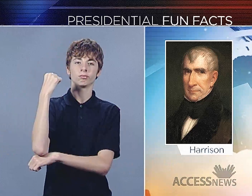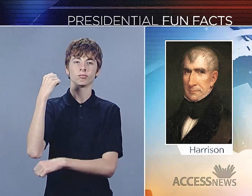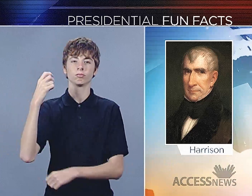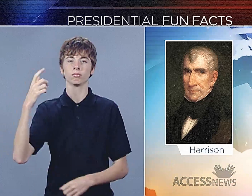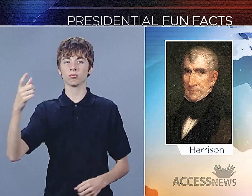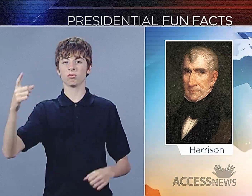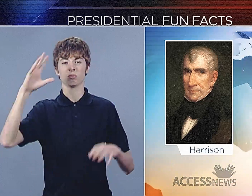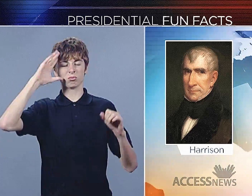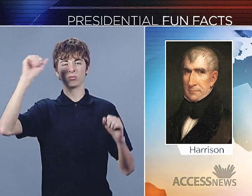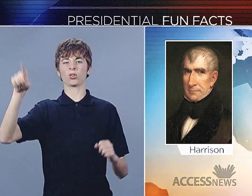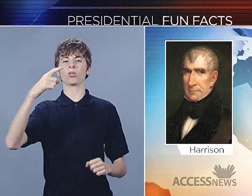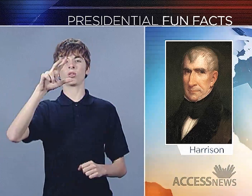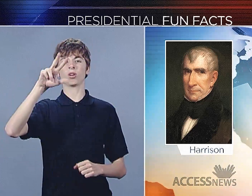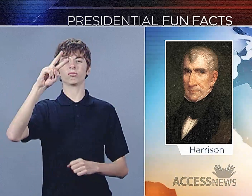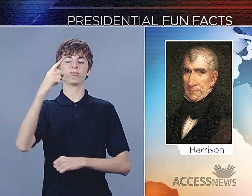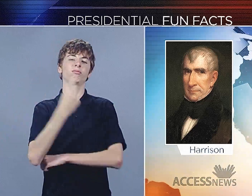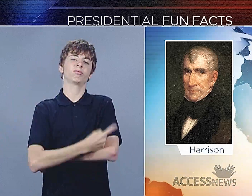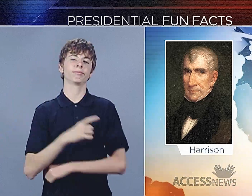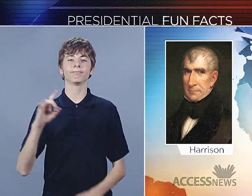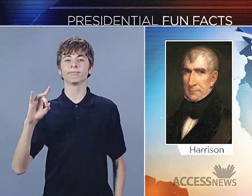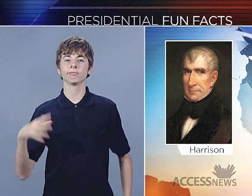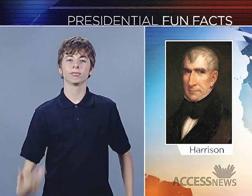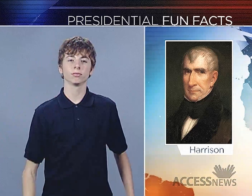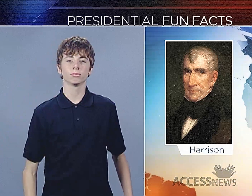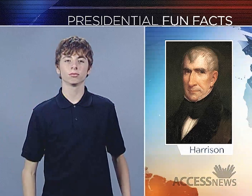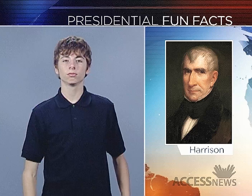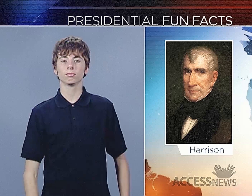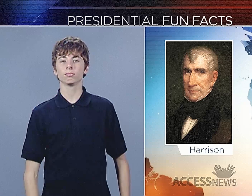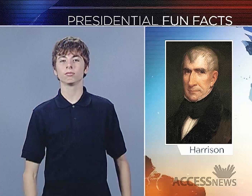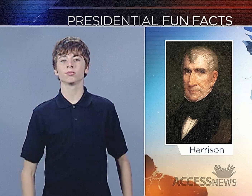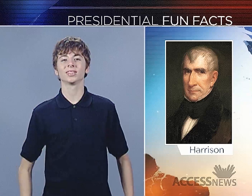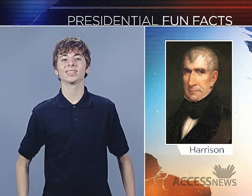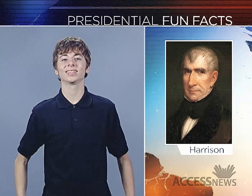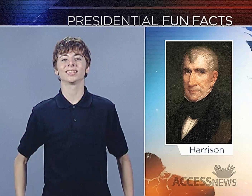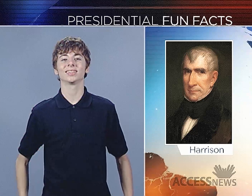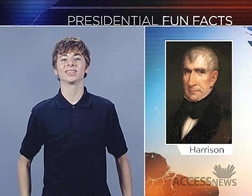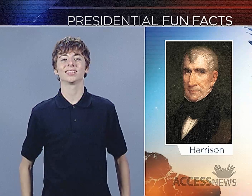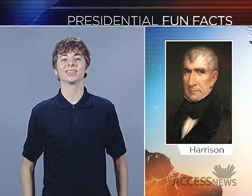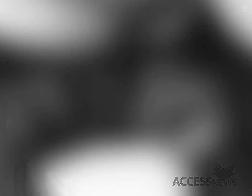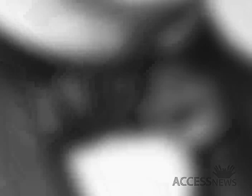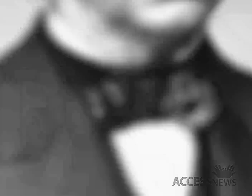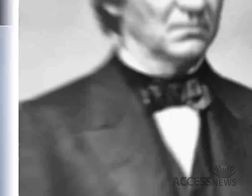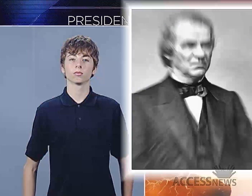making his the shortest presidency on record. Harrison was president only 32 days.